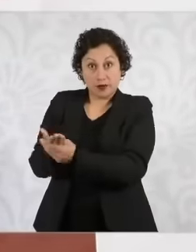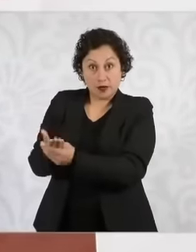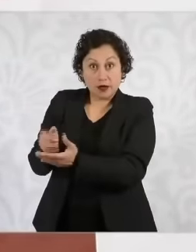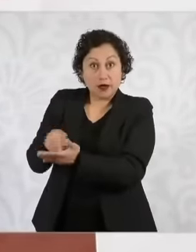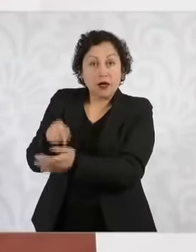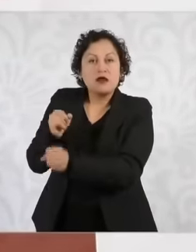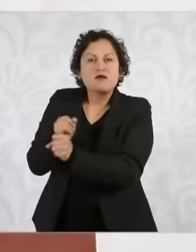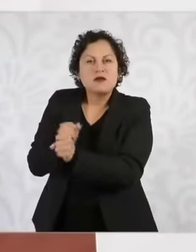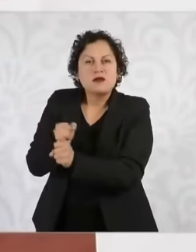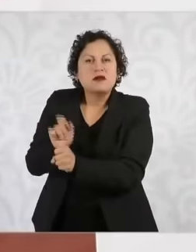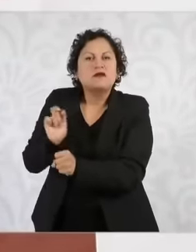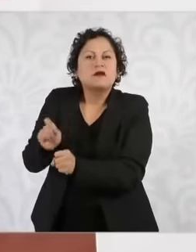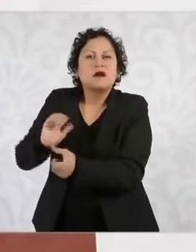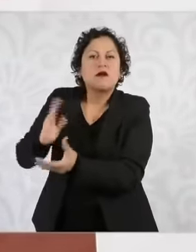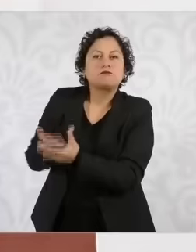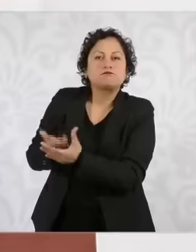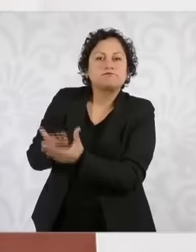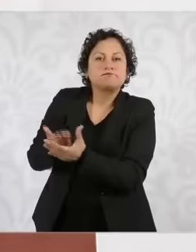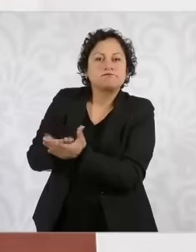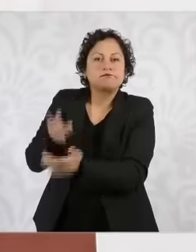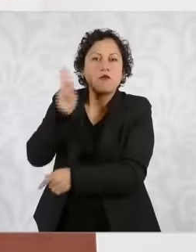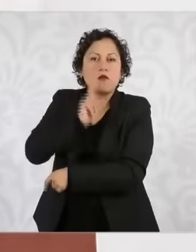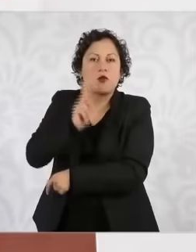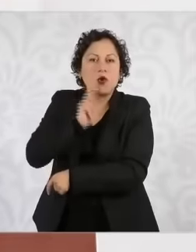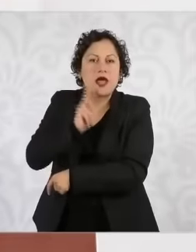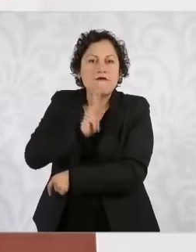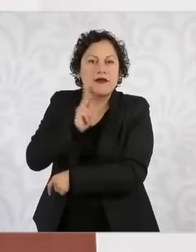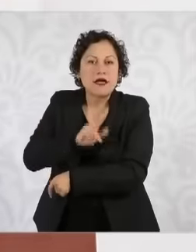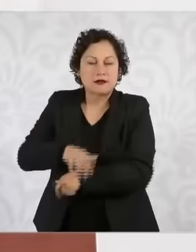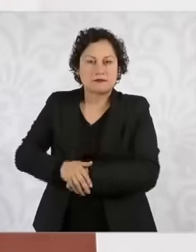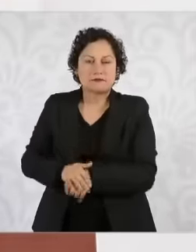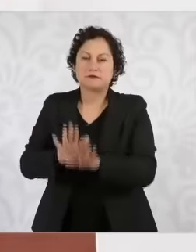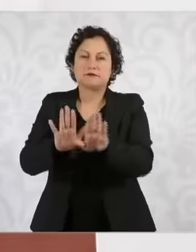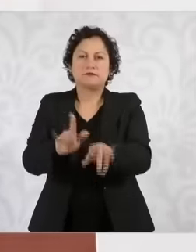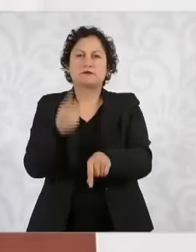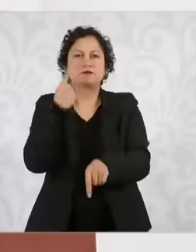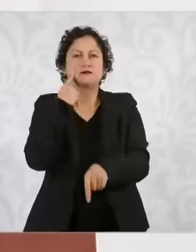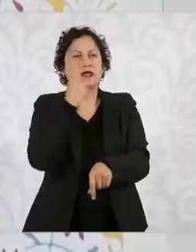not talking about arrests in flagrante delicto at the moment that the crime is committed